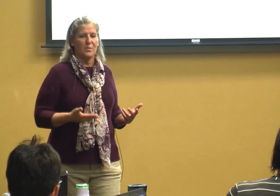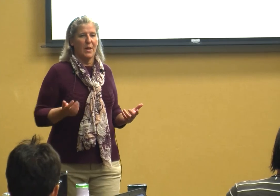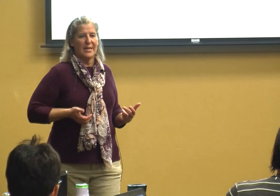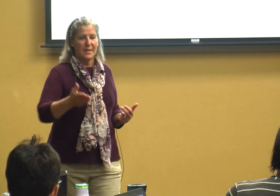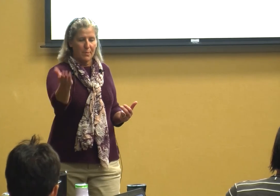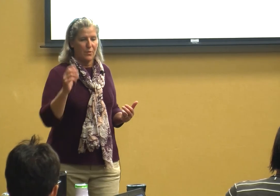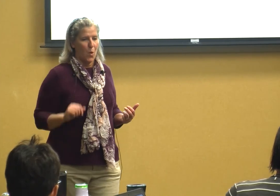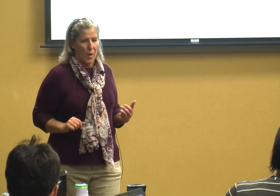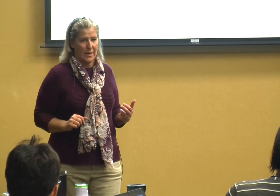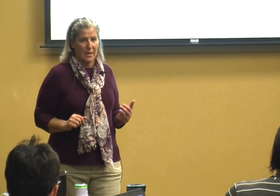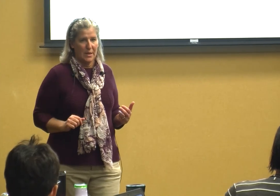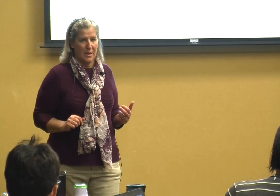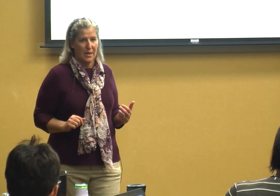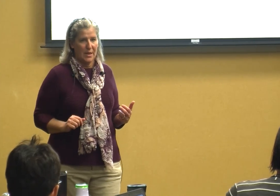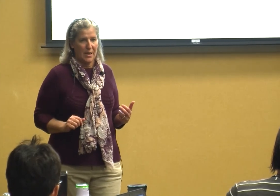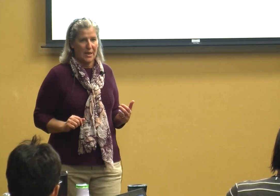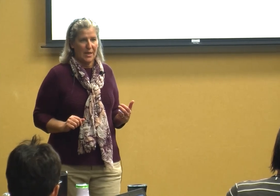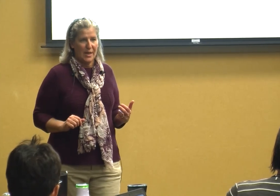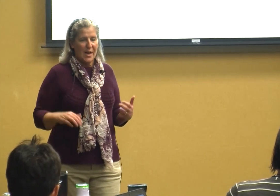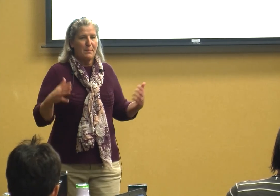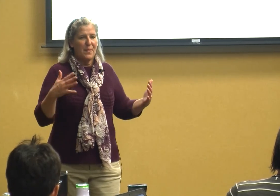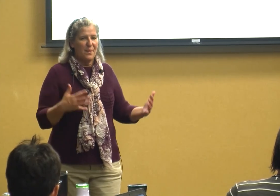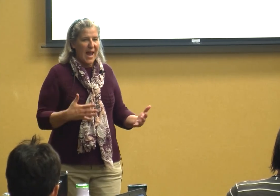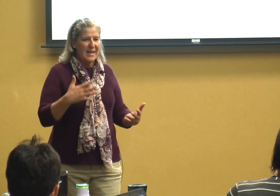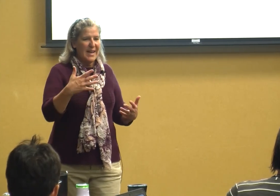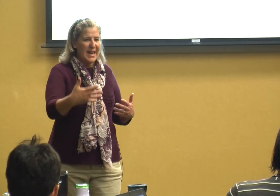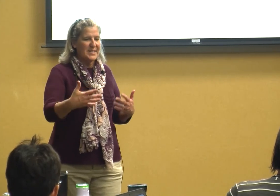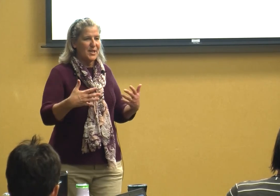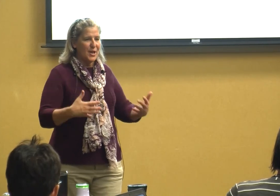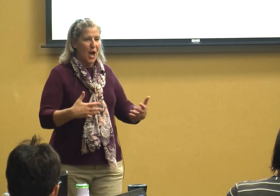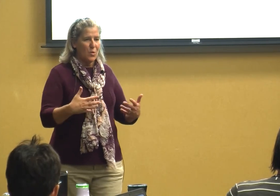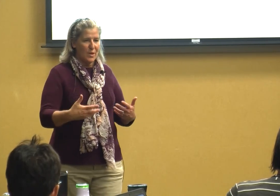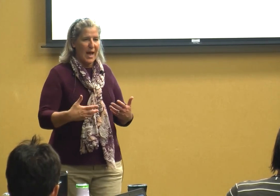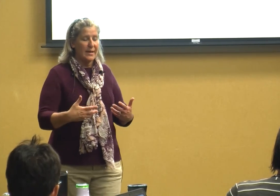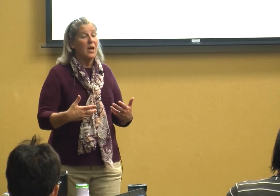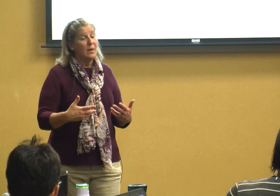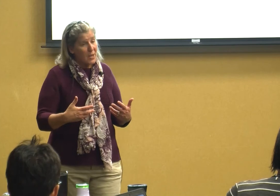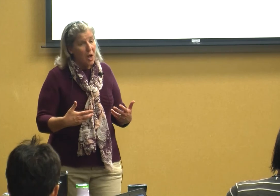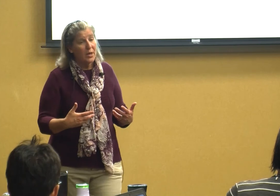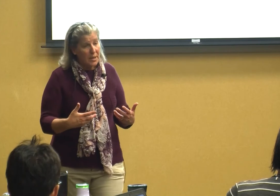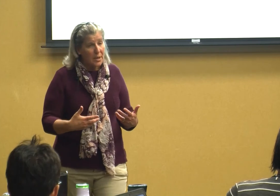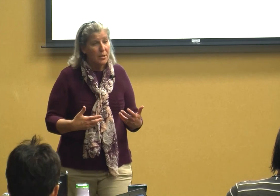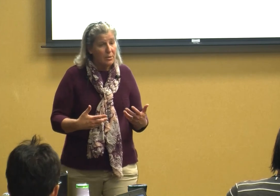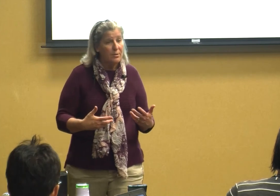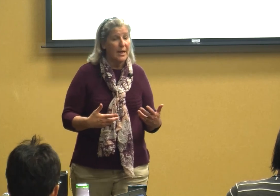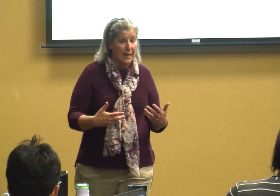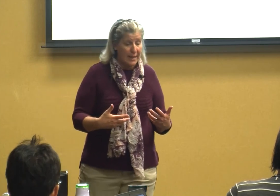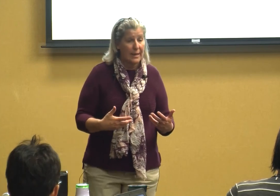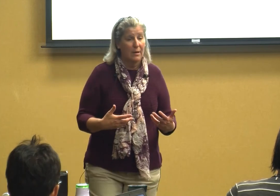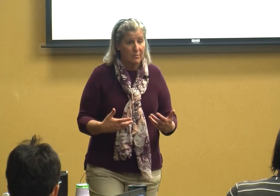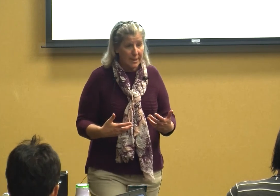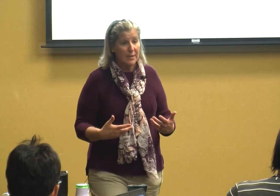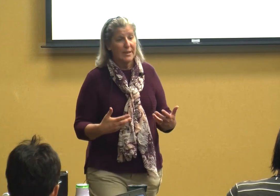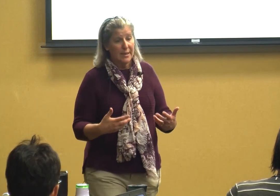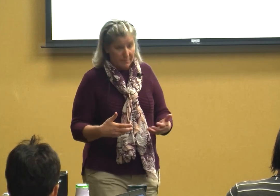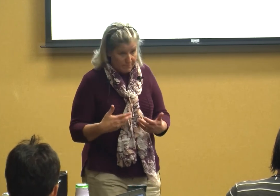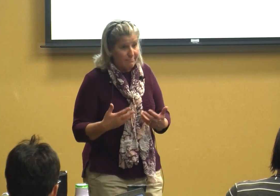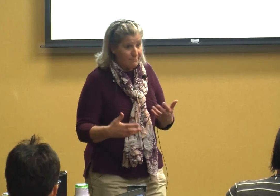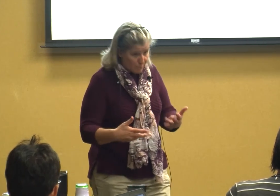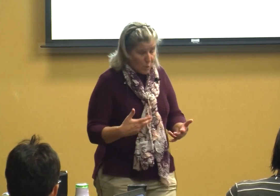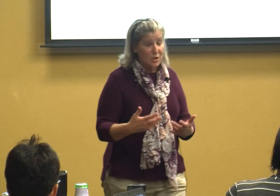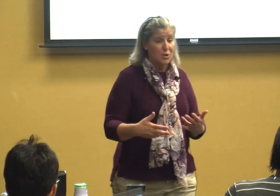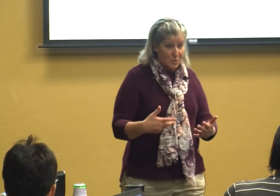blanks and move on but they need to know that now I'm talking to you and I really want you to be